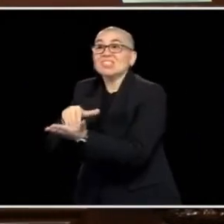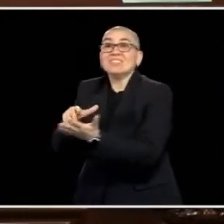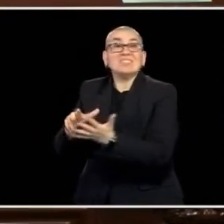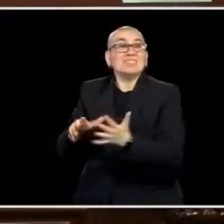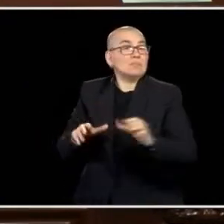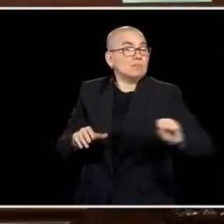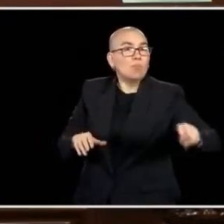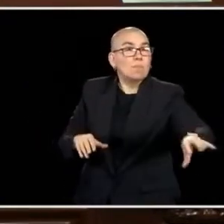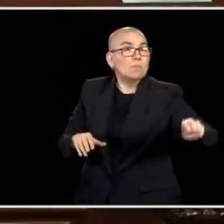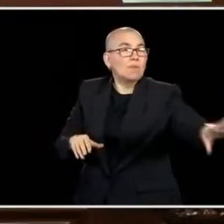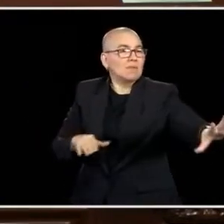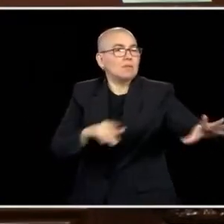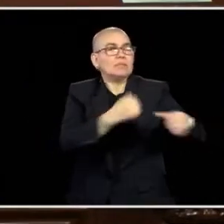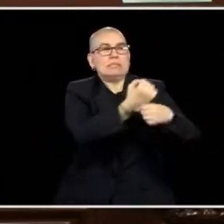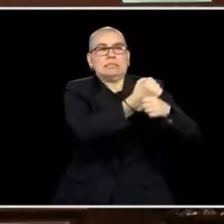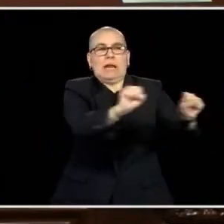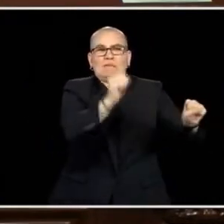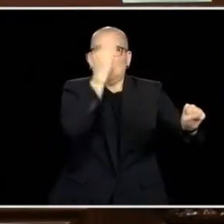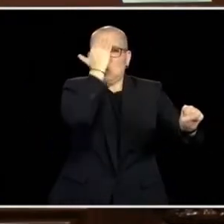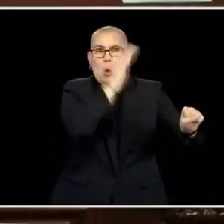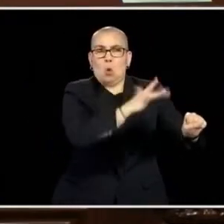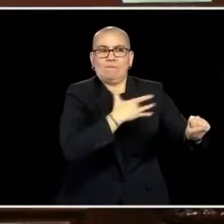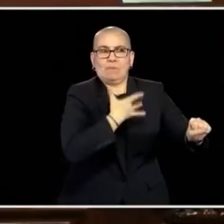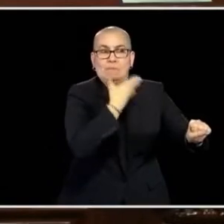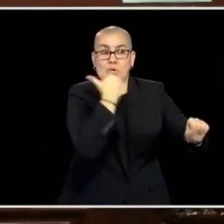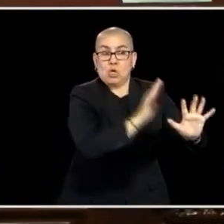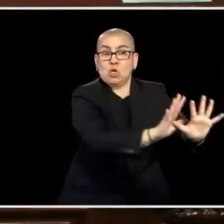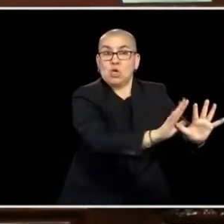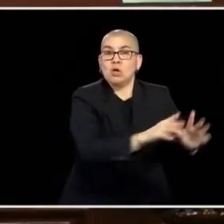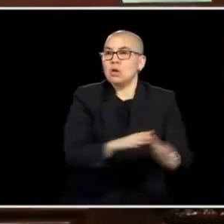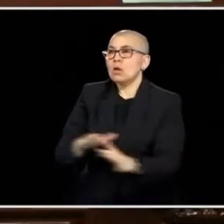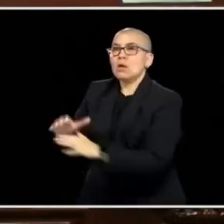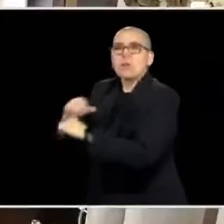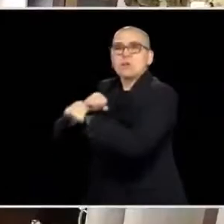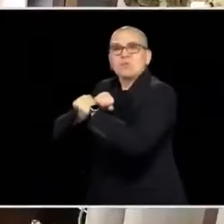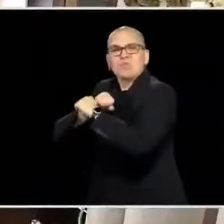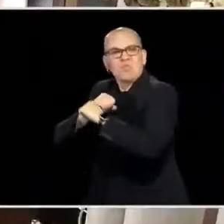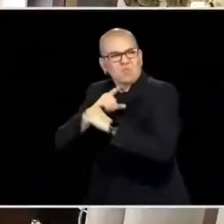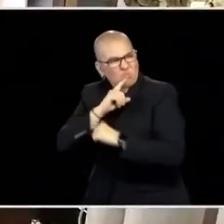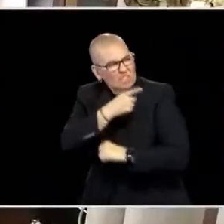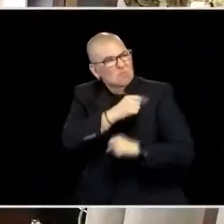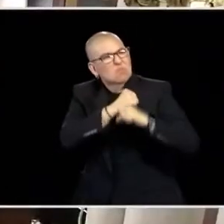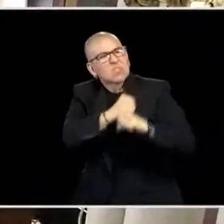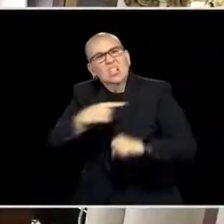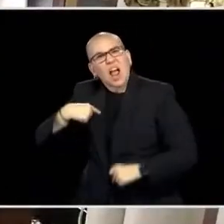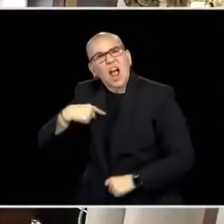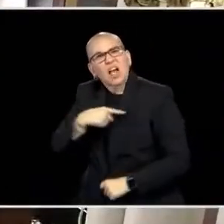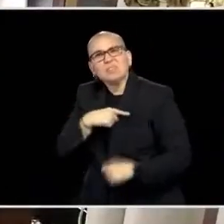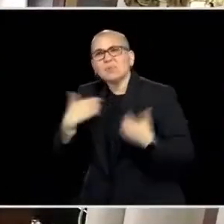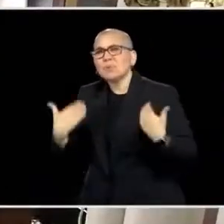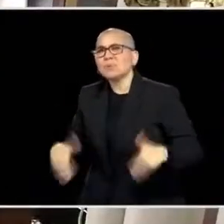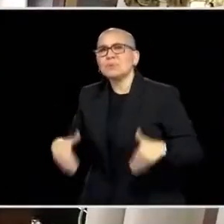PLACE TO TAKE THEIR CHILDREN SAFELY SO THEY COULD DO THE WORK TO KEEP THE REST OF US GOING, SO...